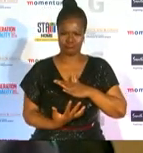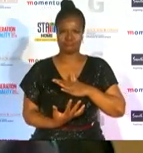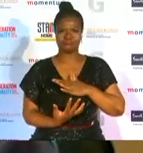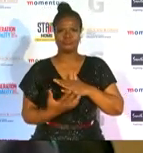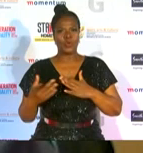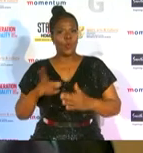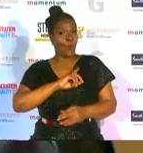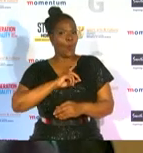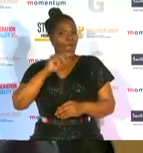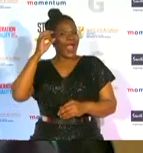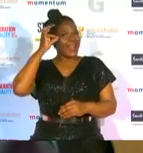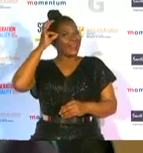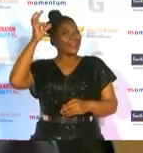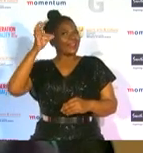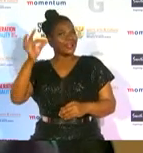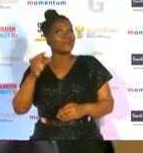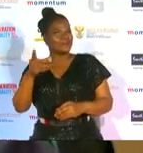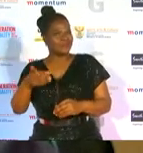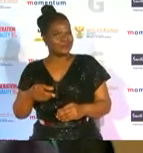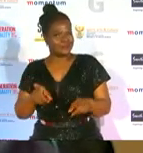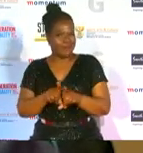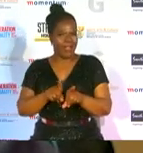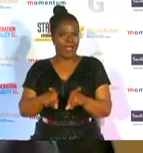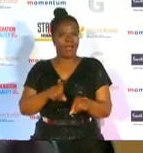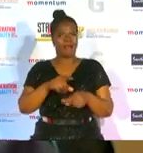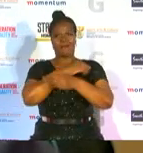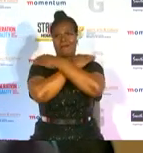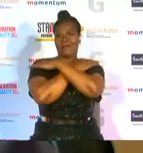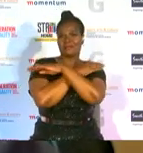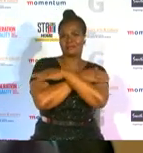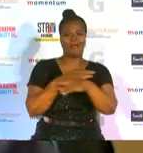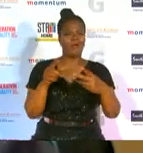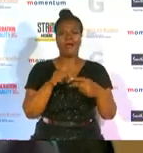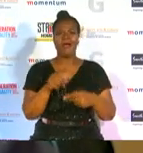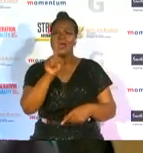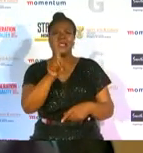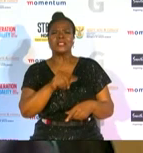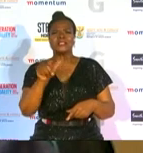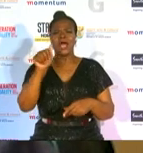of being the next casters castasmanias the zanella situs the des reale